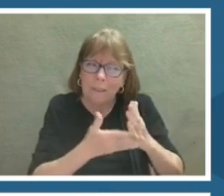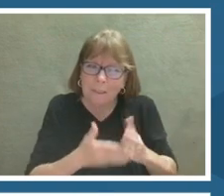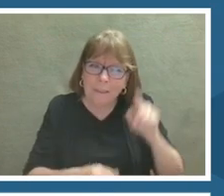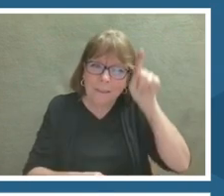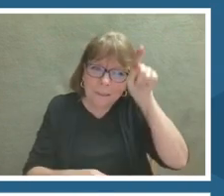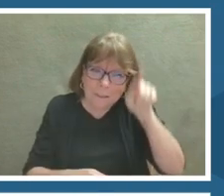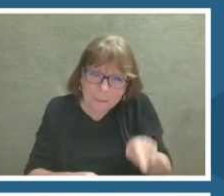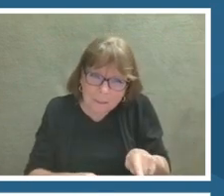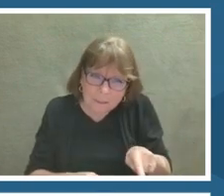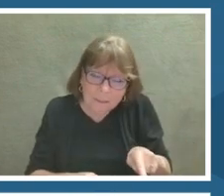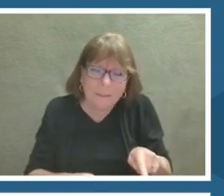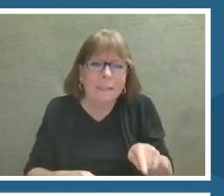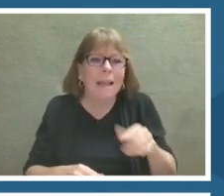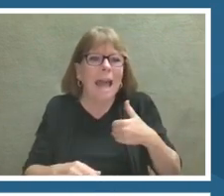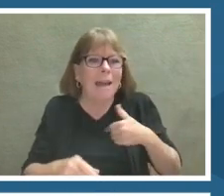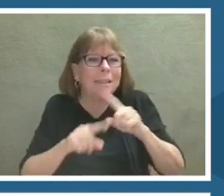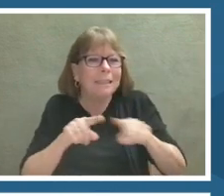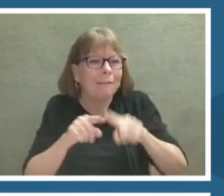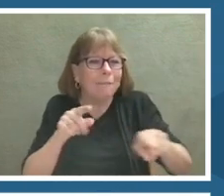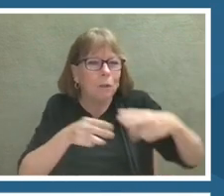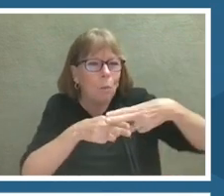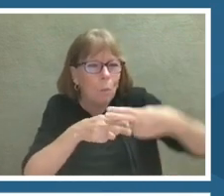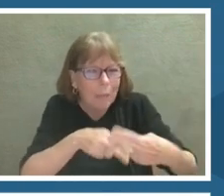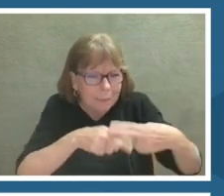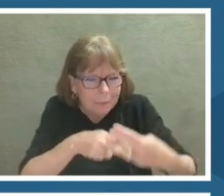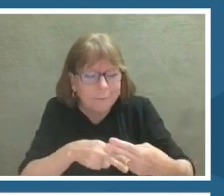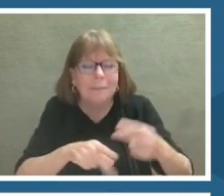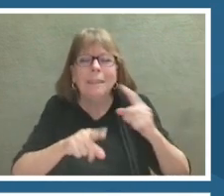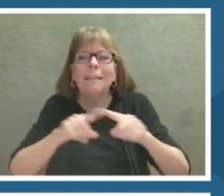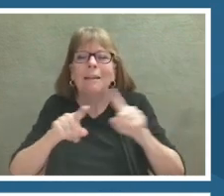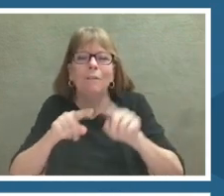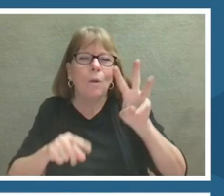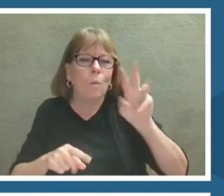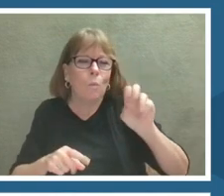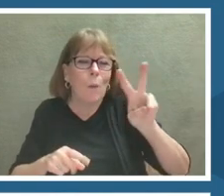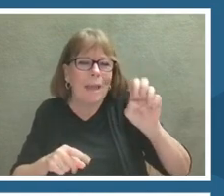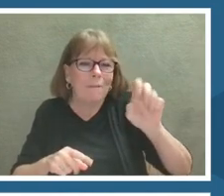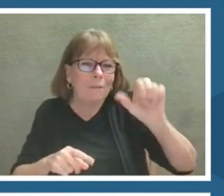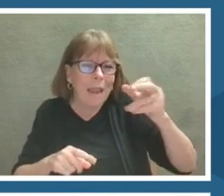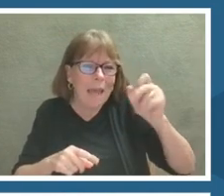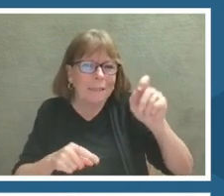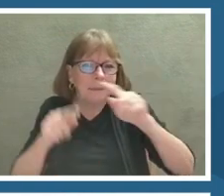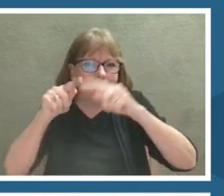weights and wavelengths, the scientists are able to scan them individually and divide the amount.